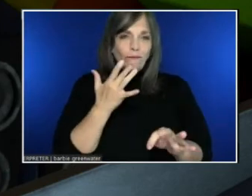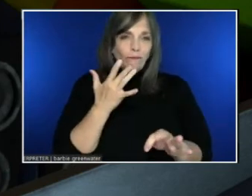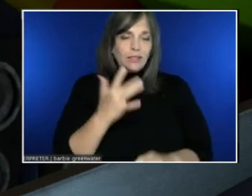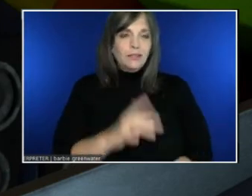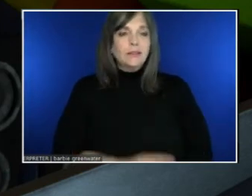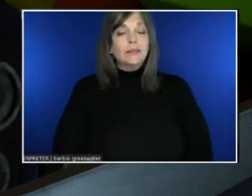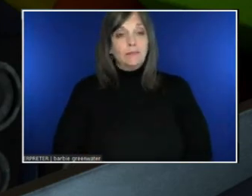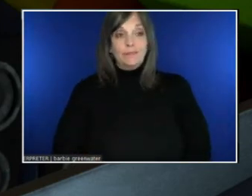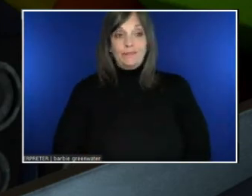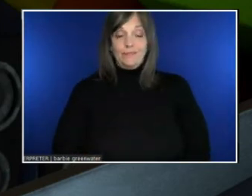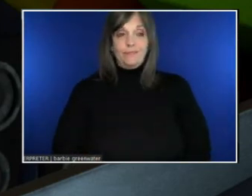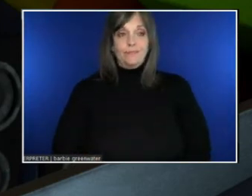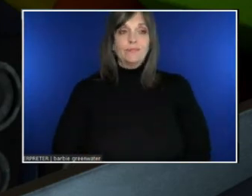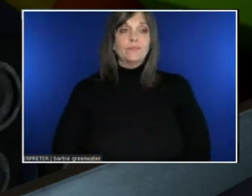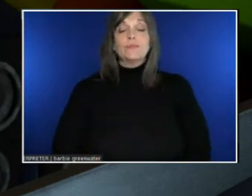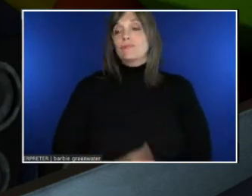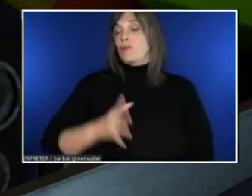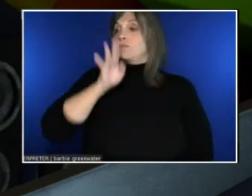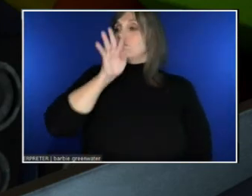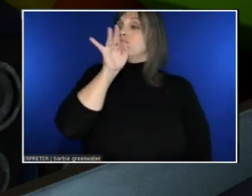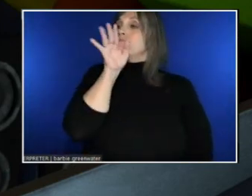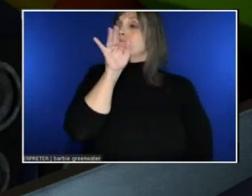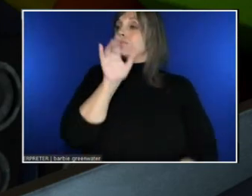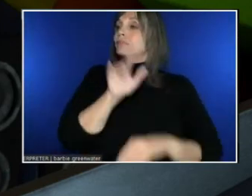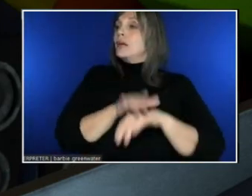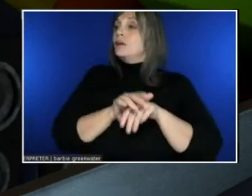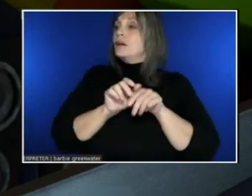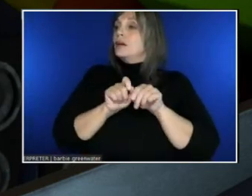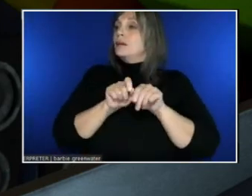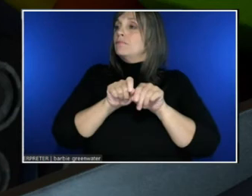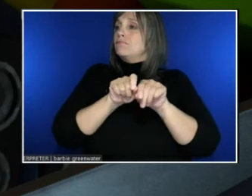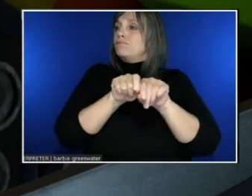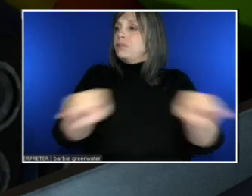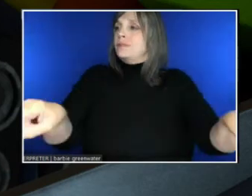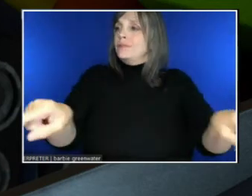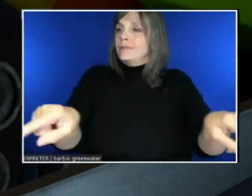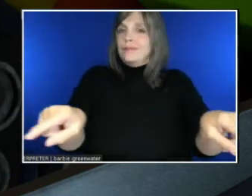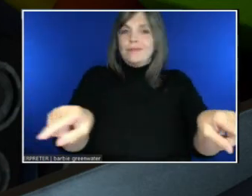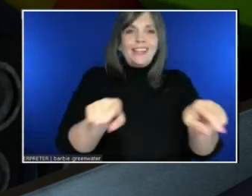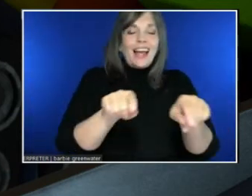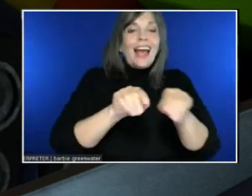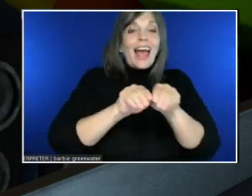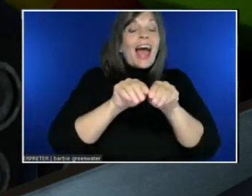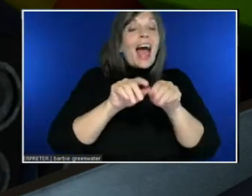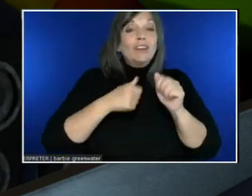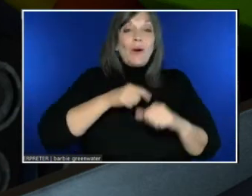The words I'm speaking in English are being sent to all of you in 8 different languages.